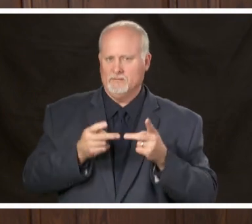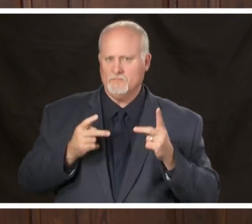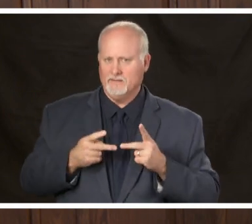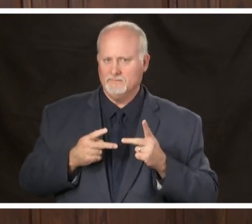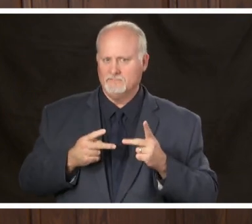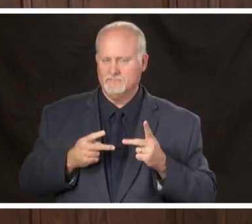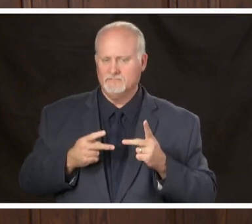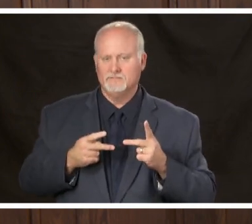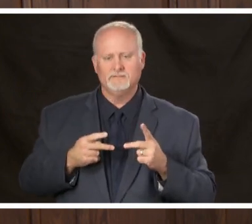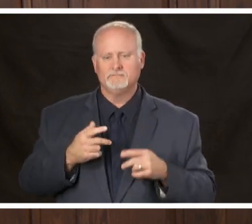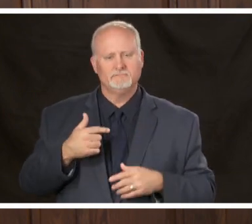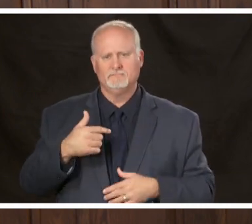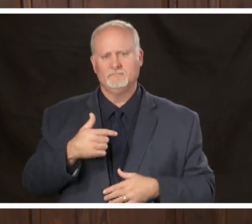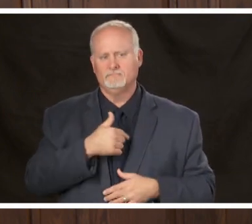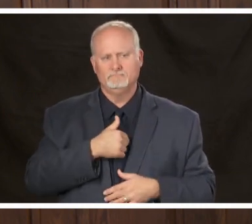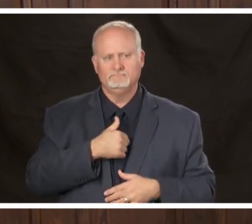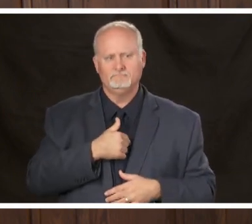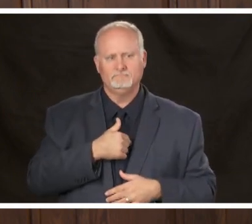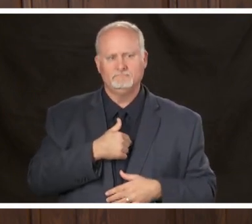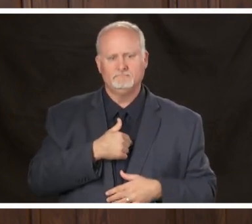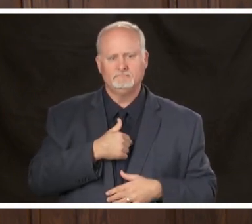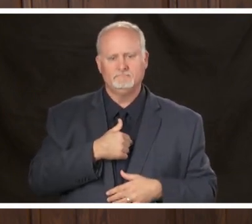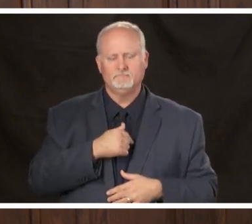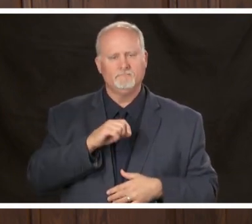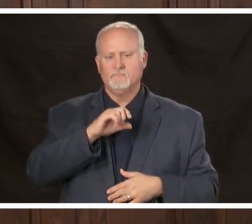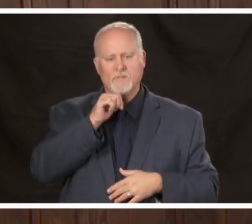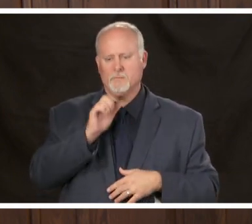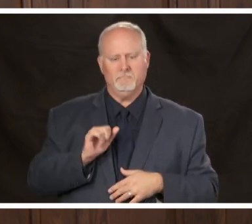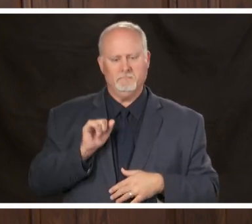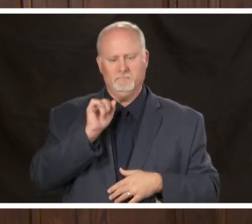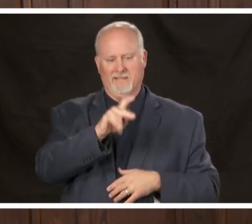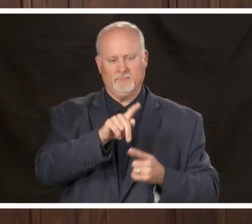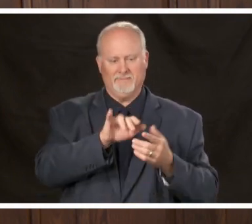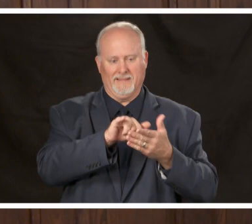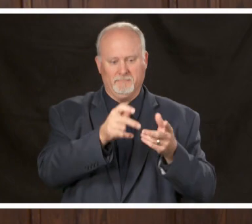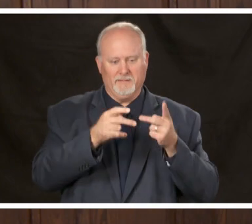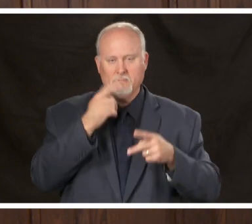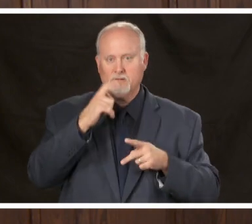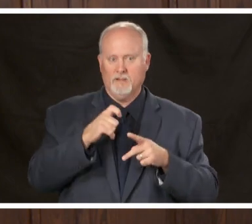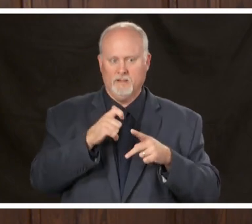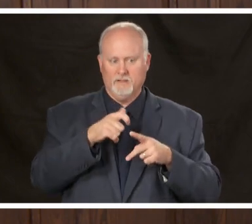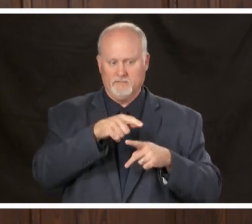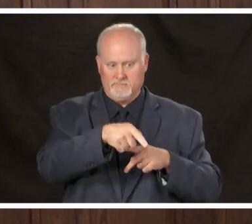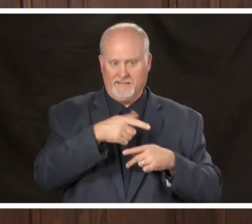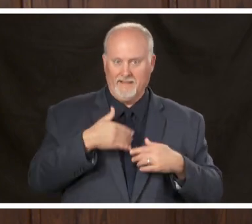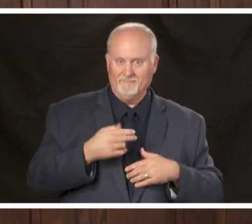going to either of these locations because we've seen increased cases and I